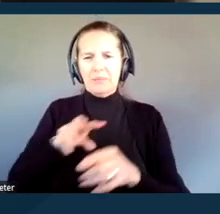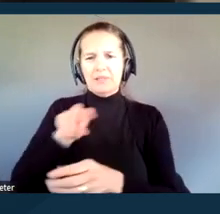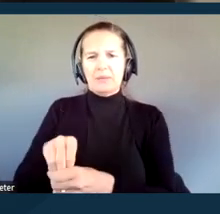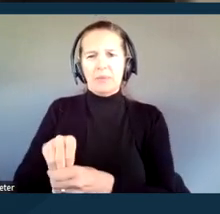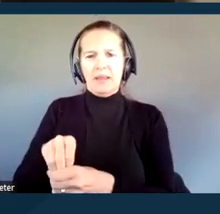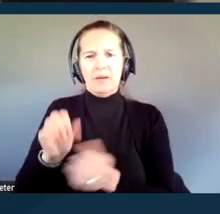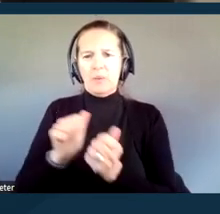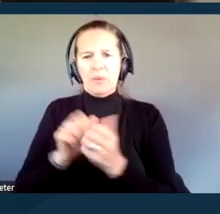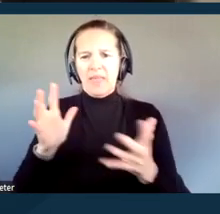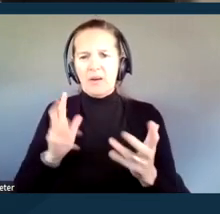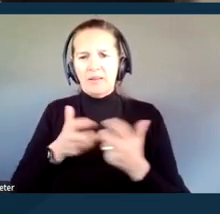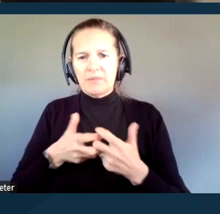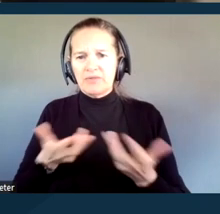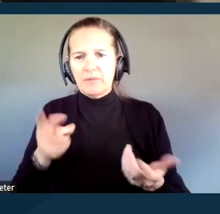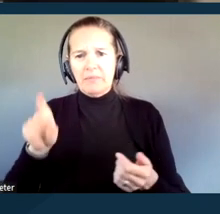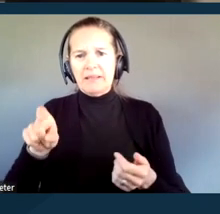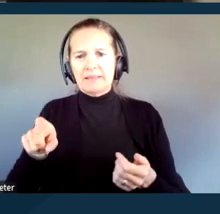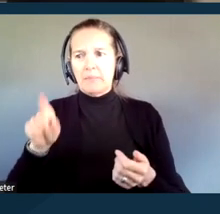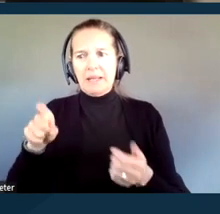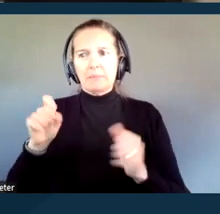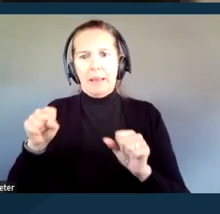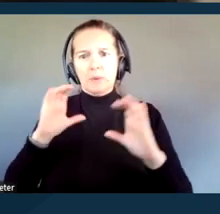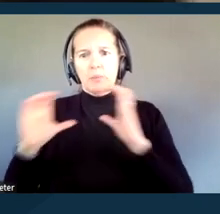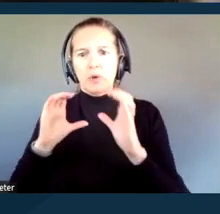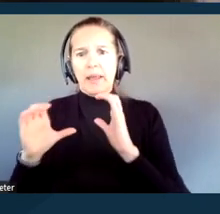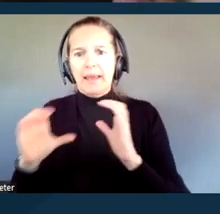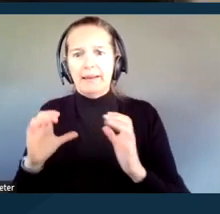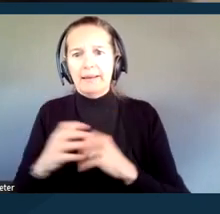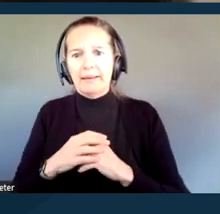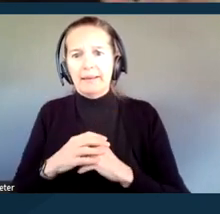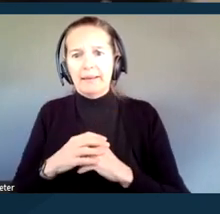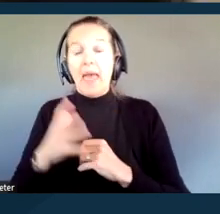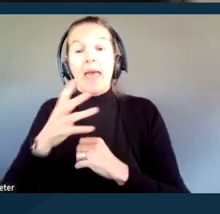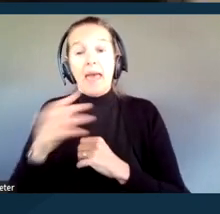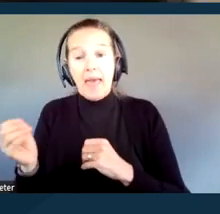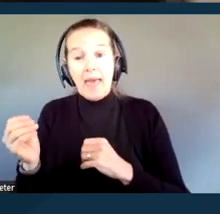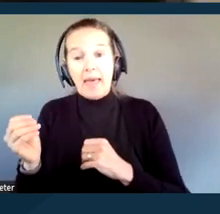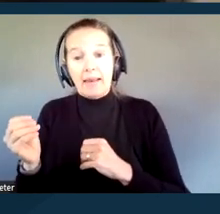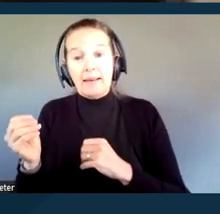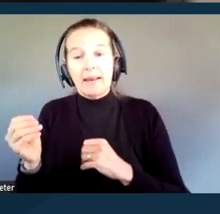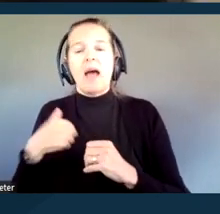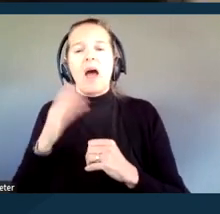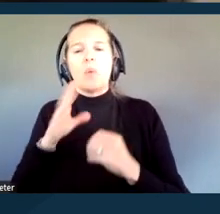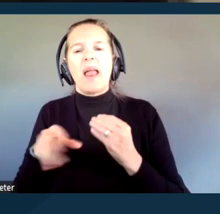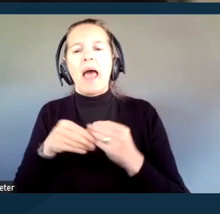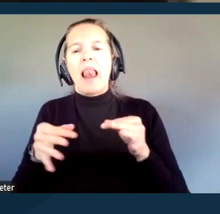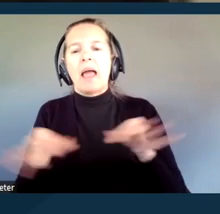unless you can communicate. And in addition to that, I would also add language to effective communication